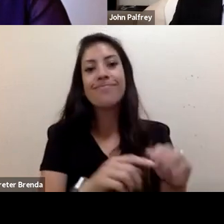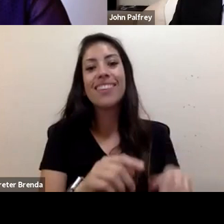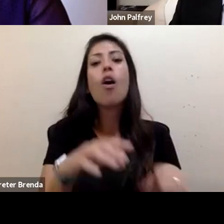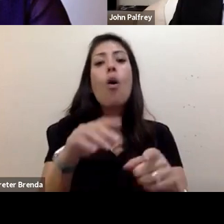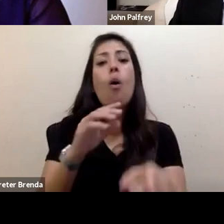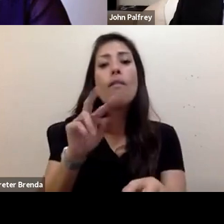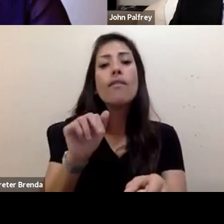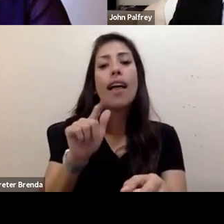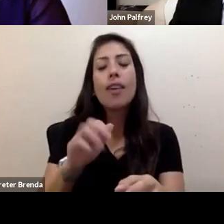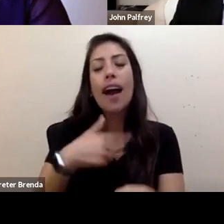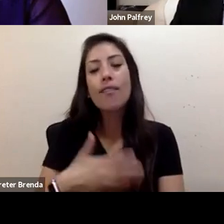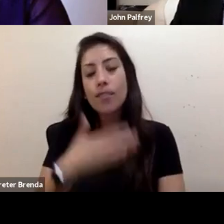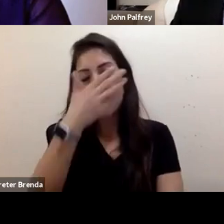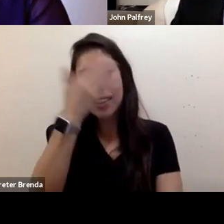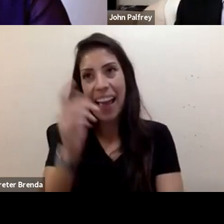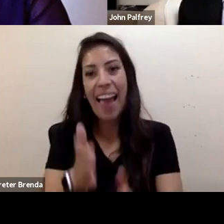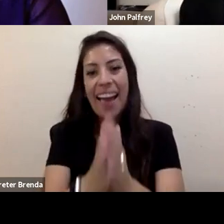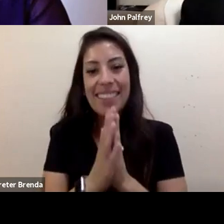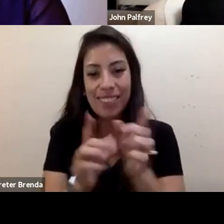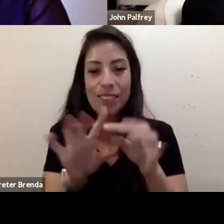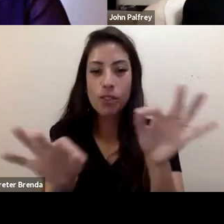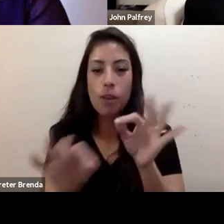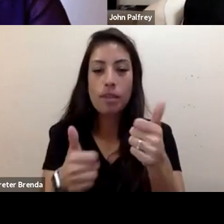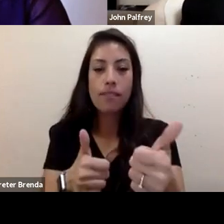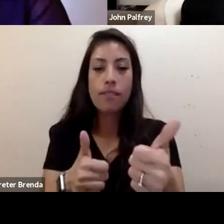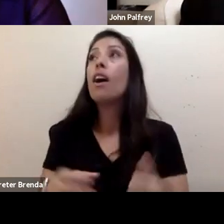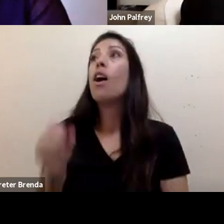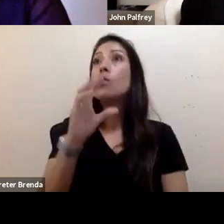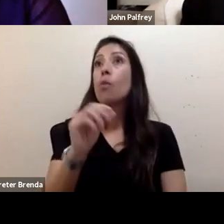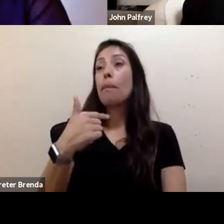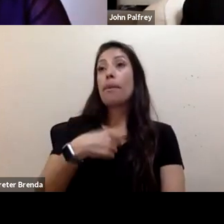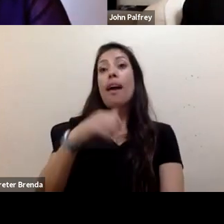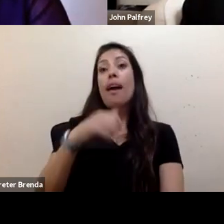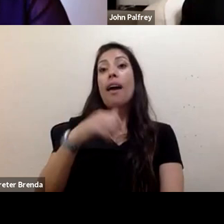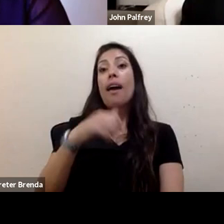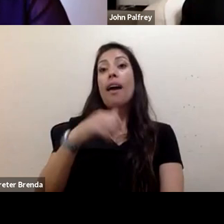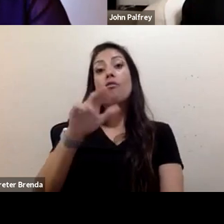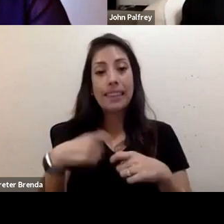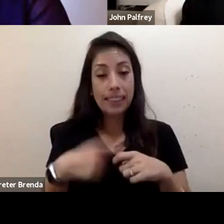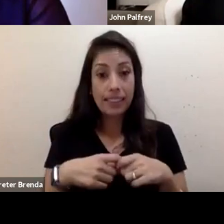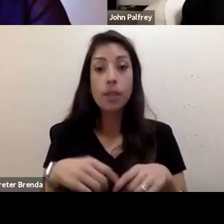and I will go to the first question. I apologize about that. I'm an Afro-Latino person with a very short, curly hair,